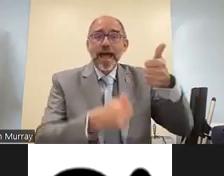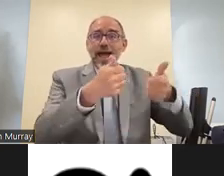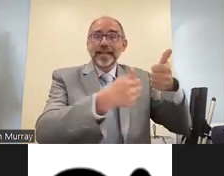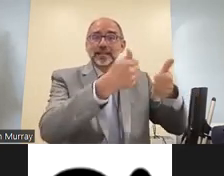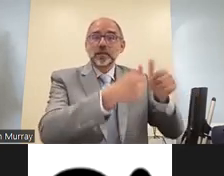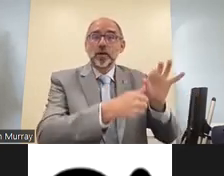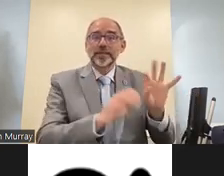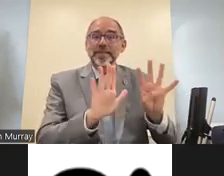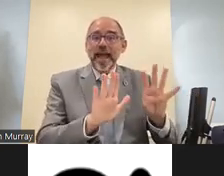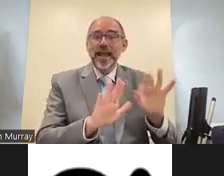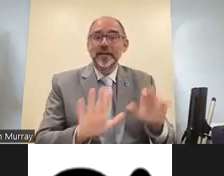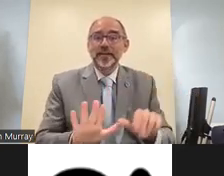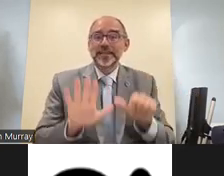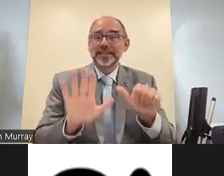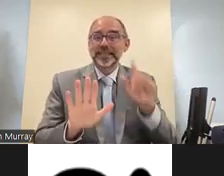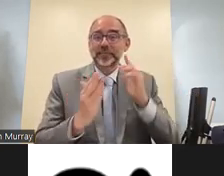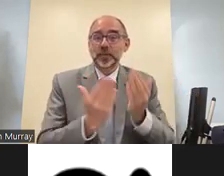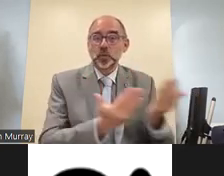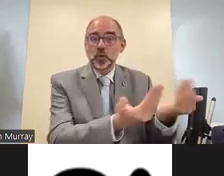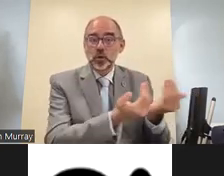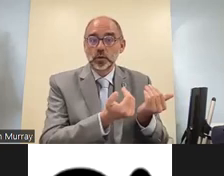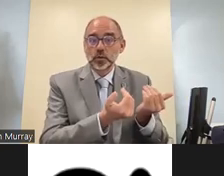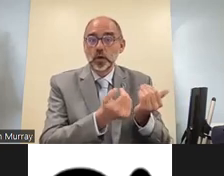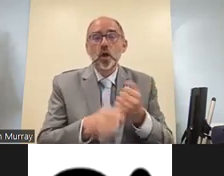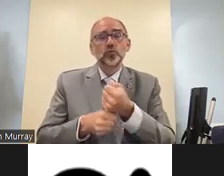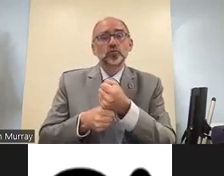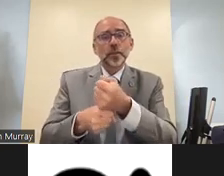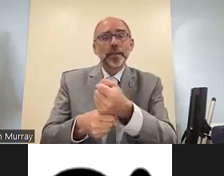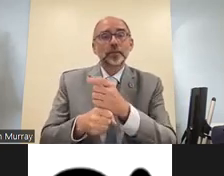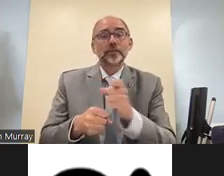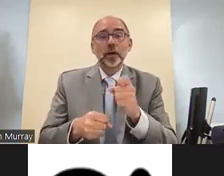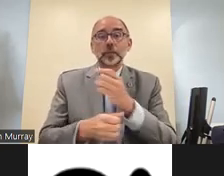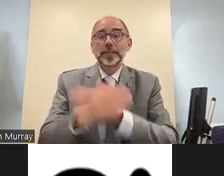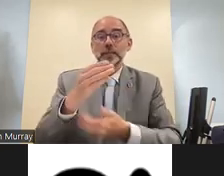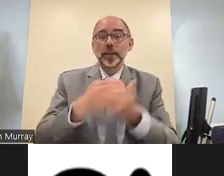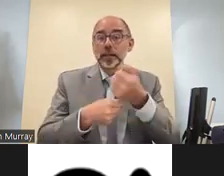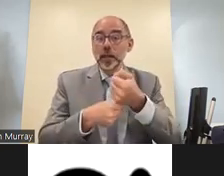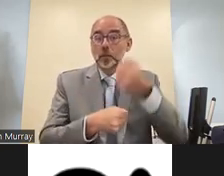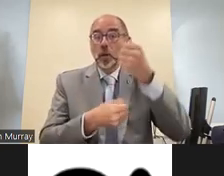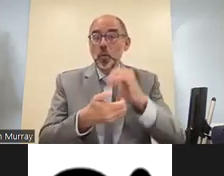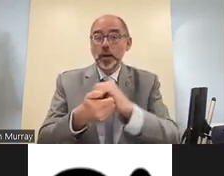of the jeff in ghana to meet the heads of nine country countries uh 16 schools for deaf learners